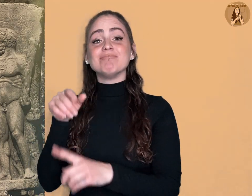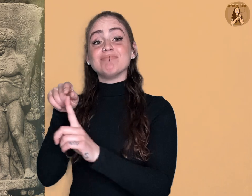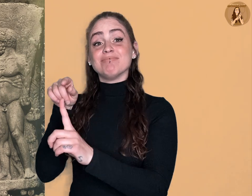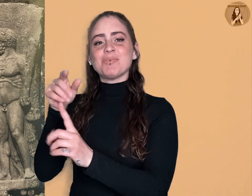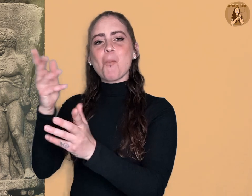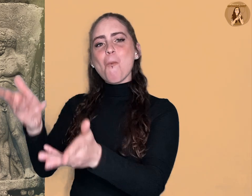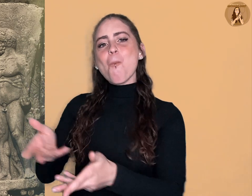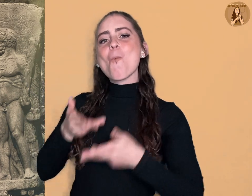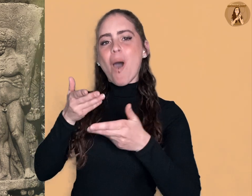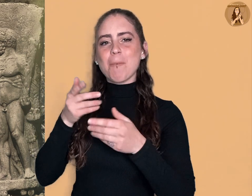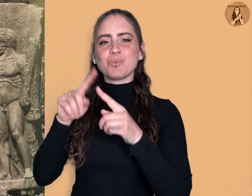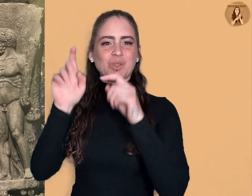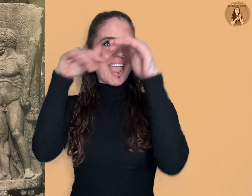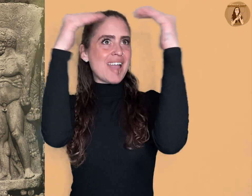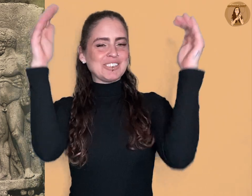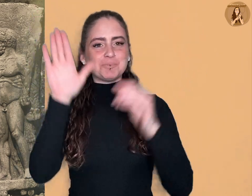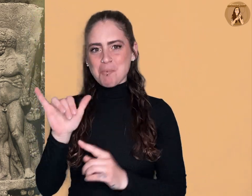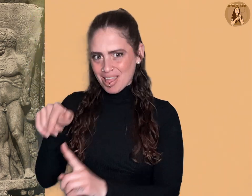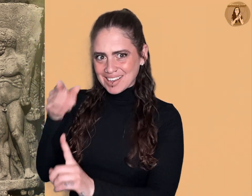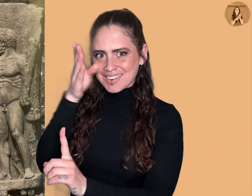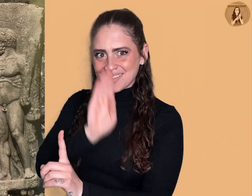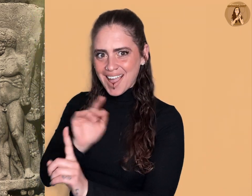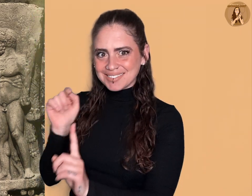and being welcomed into the heavens by the gods,